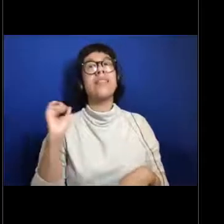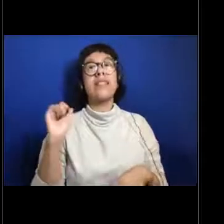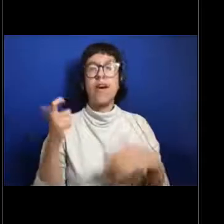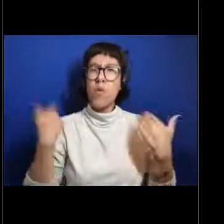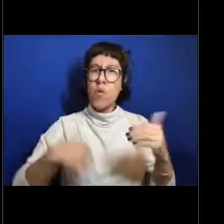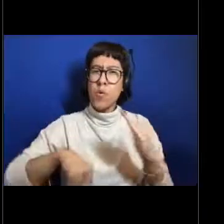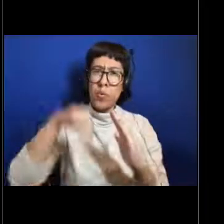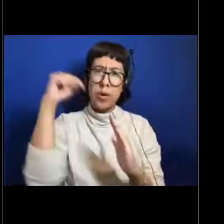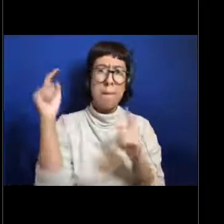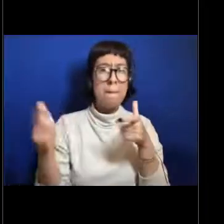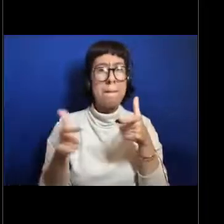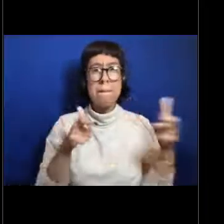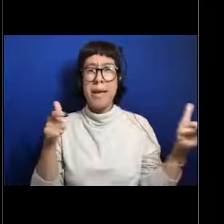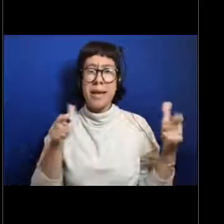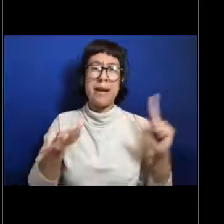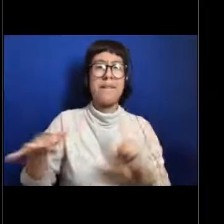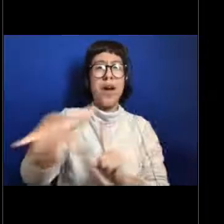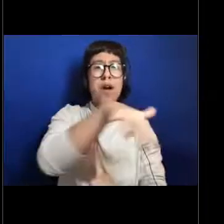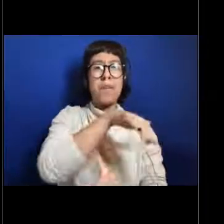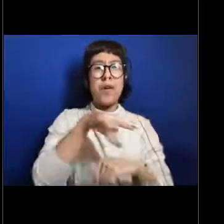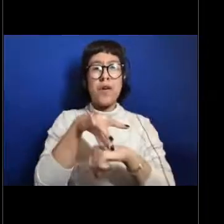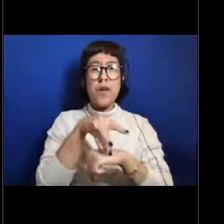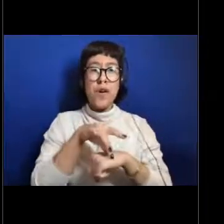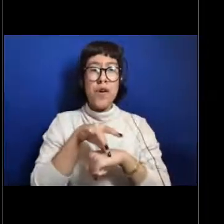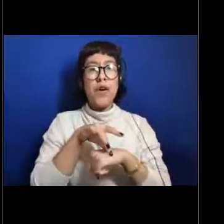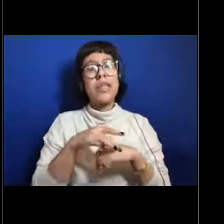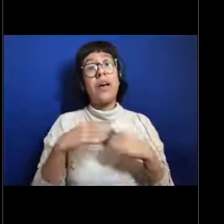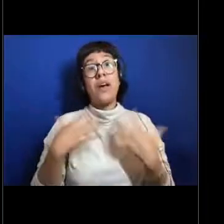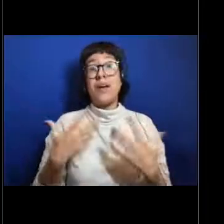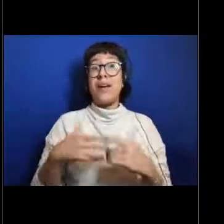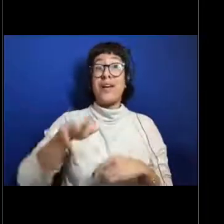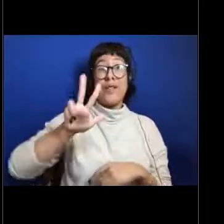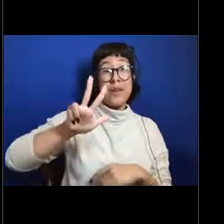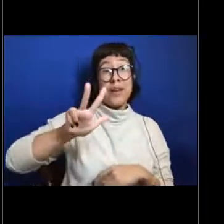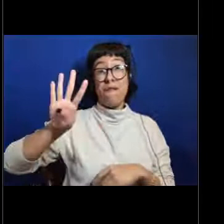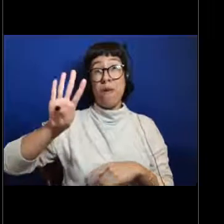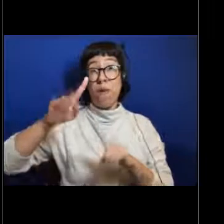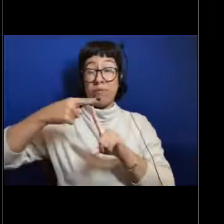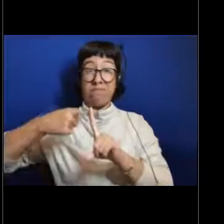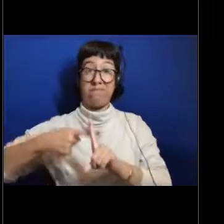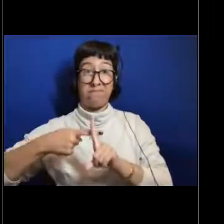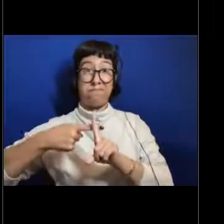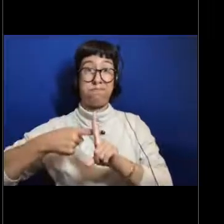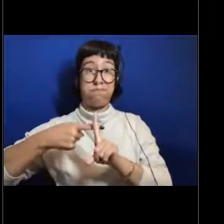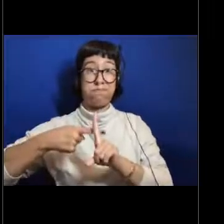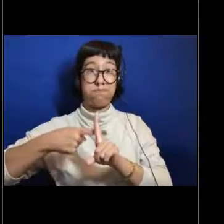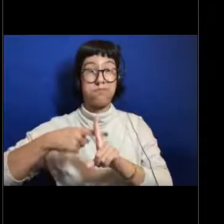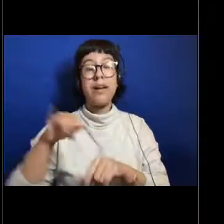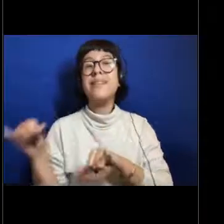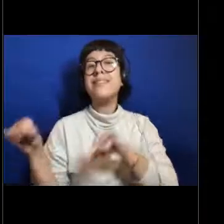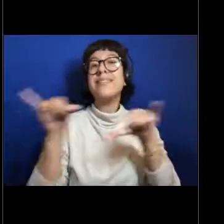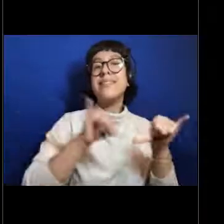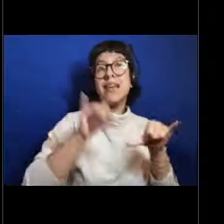and it averages about three to four temperatures degrees Celsius. So this is about the same temperature as your freezer